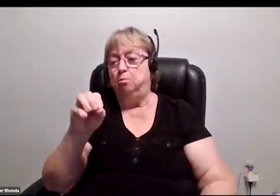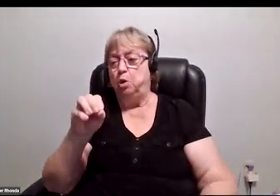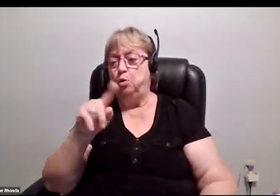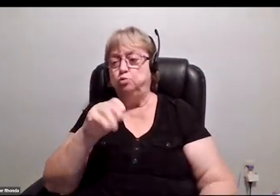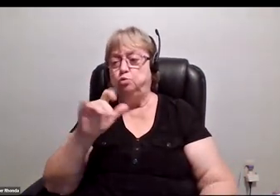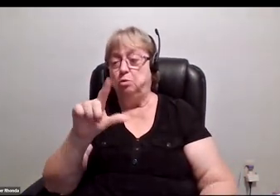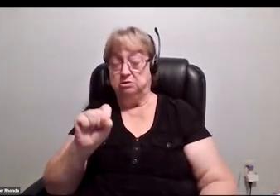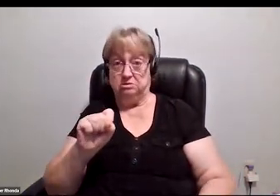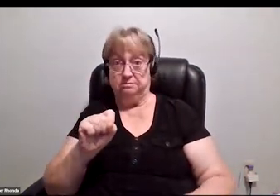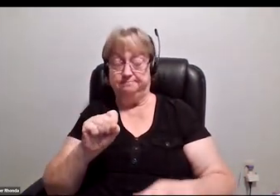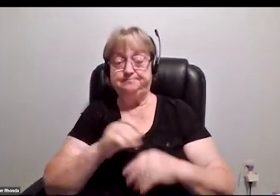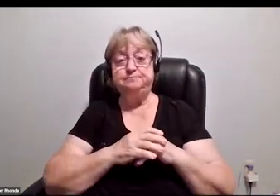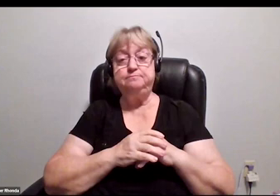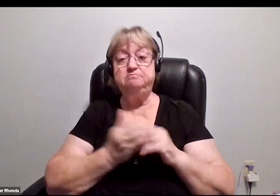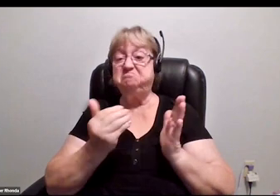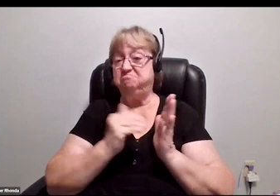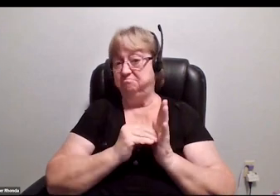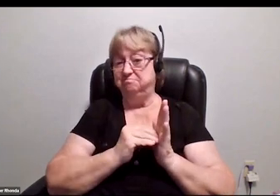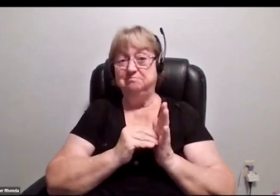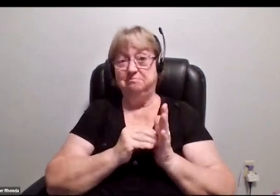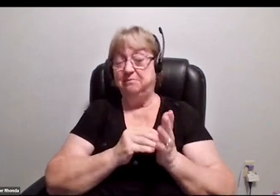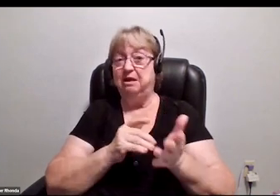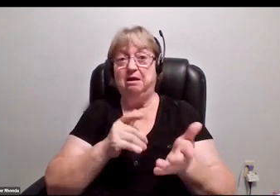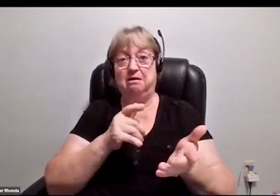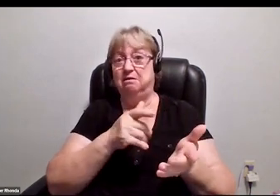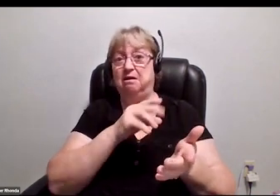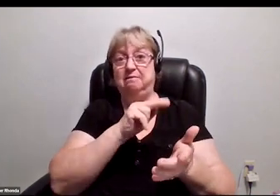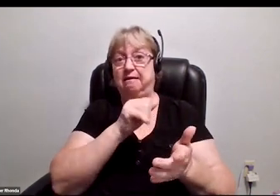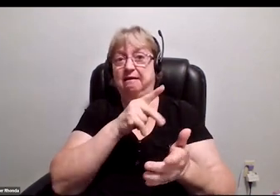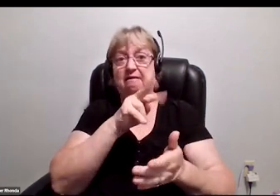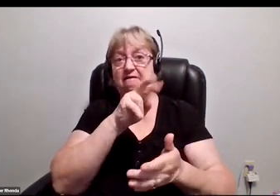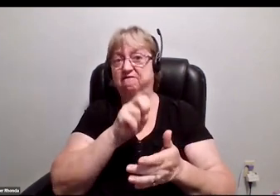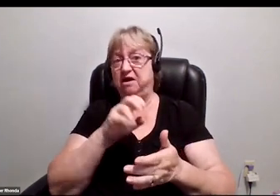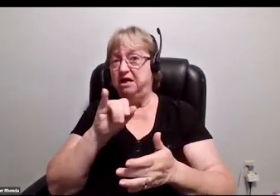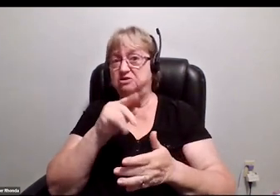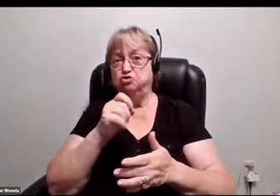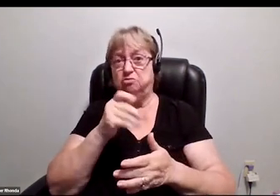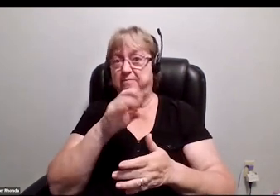and then again, Native Instruments is doing what it can to be accessible.